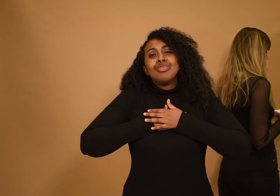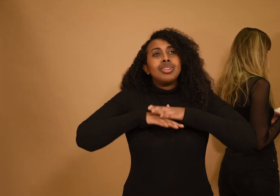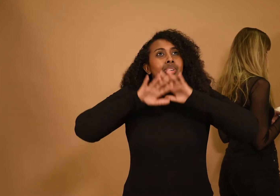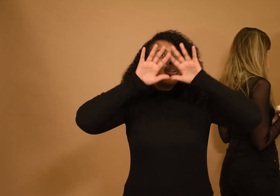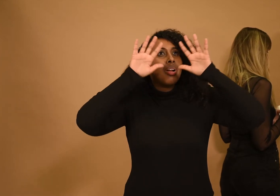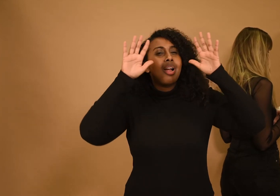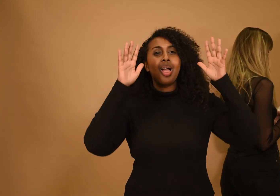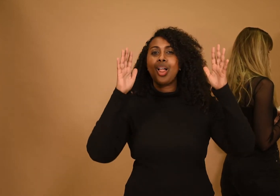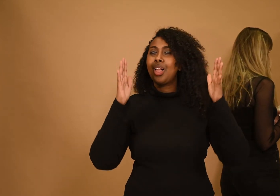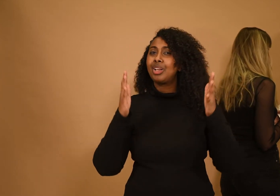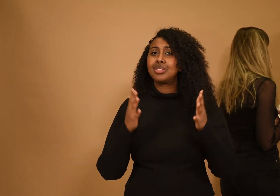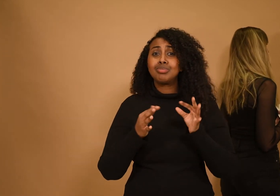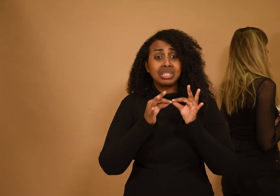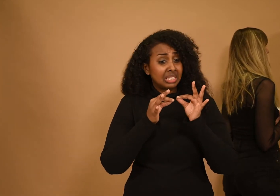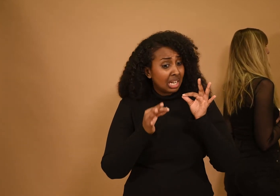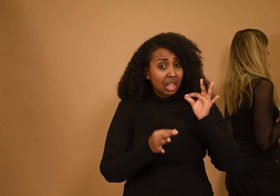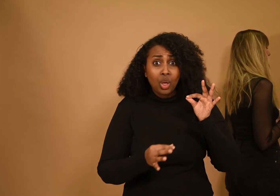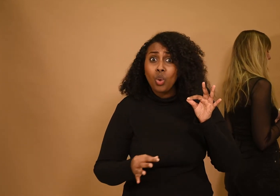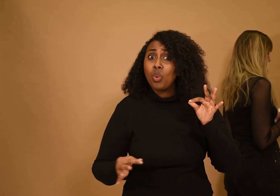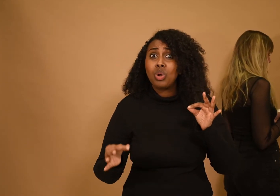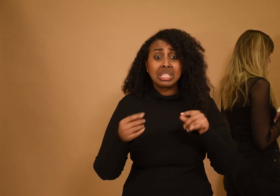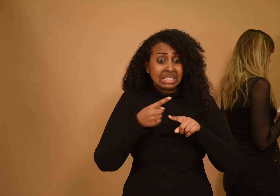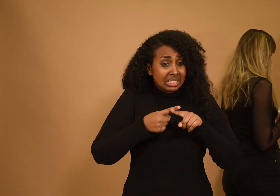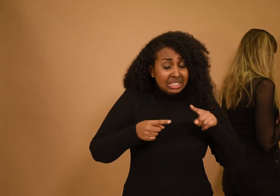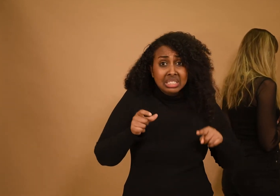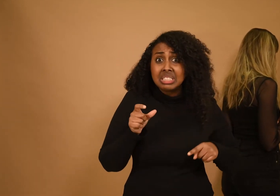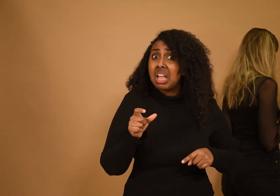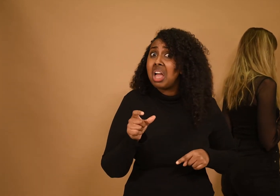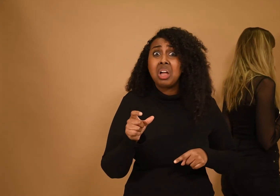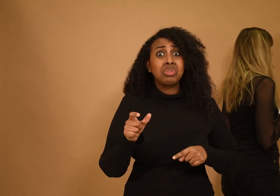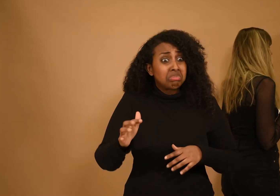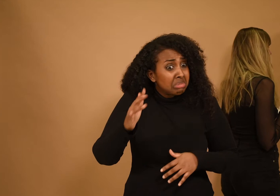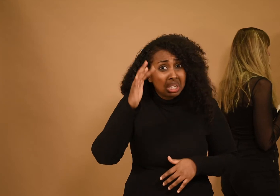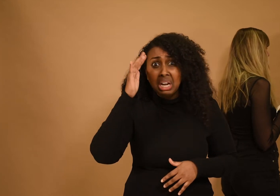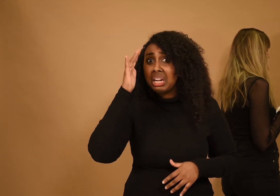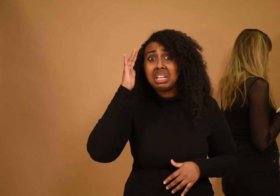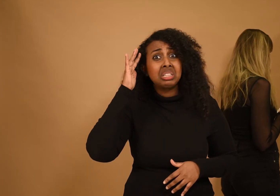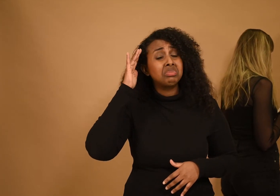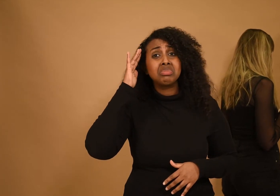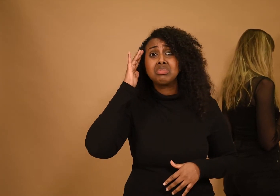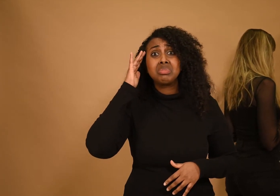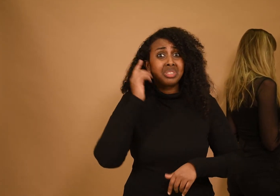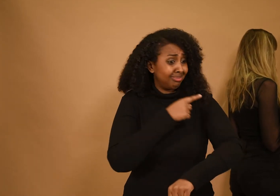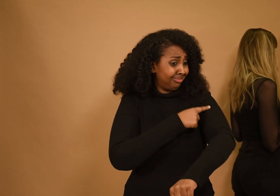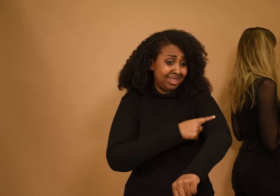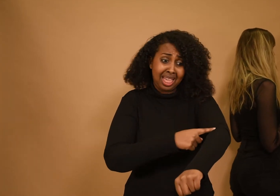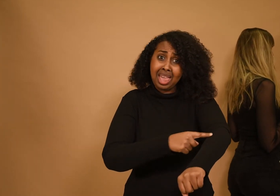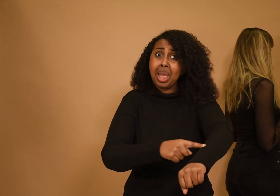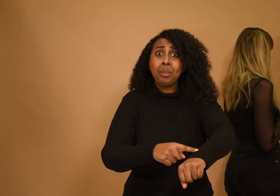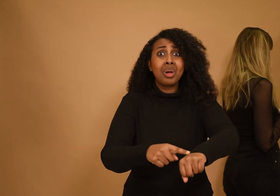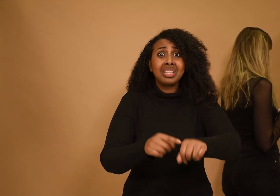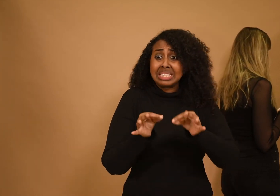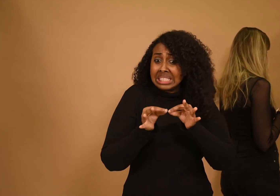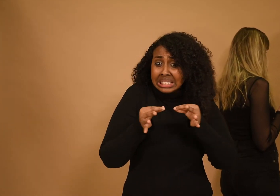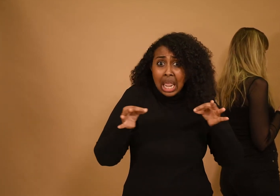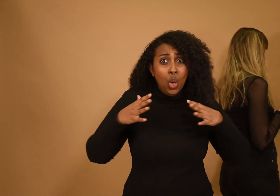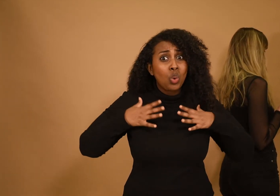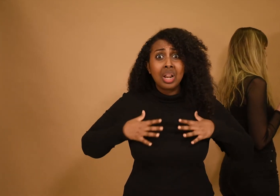no tears, no shards, no memory, no limbs, no nerve cells